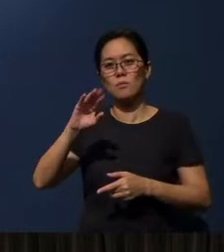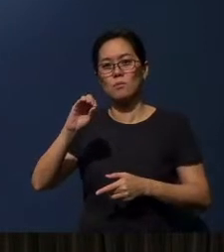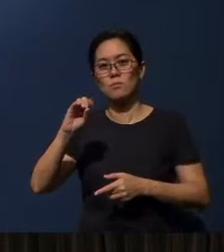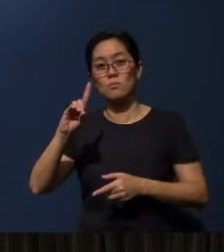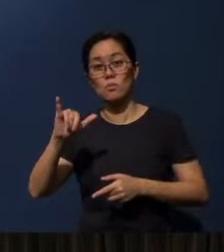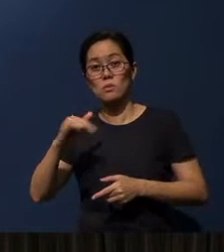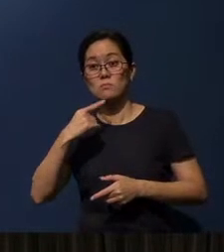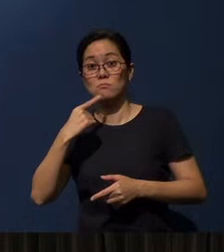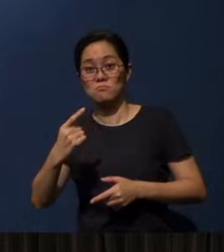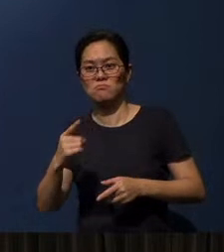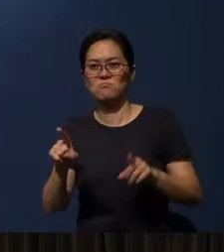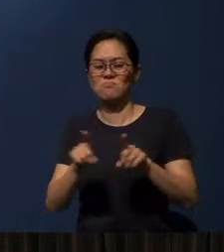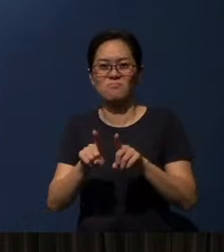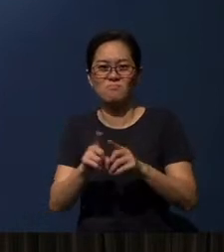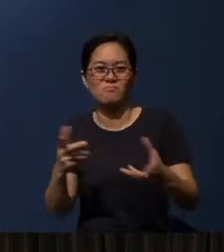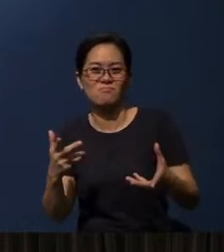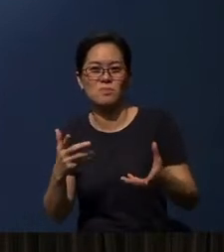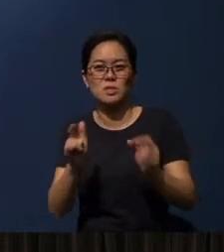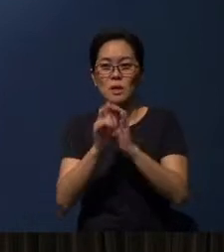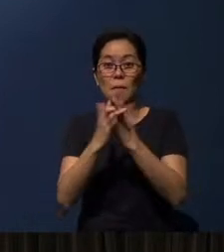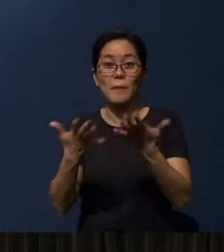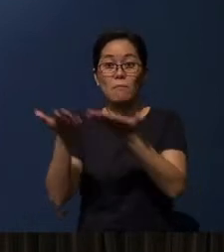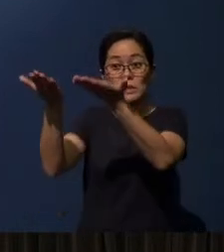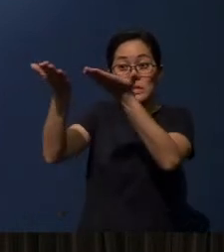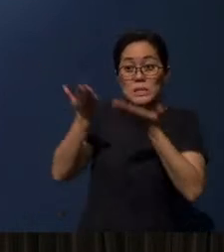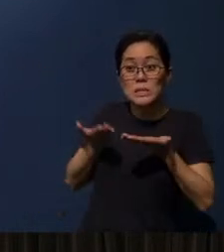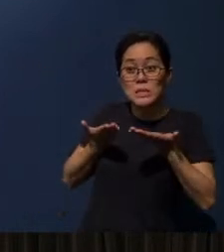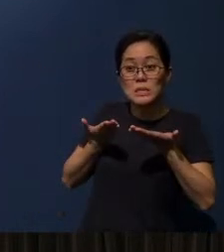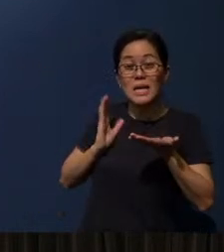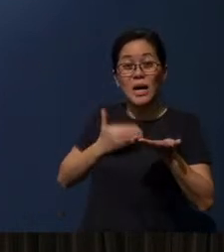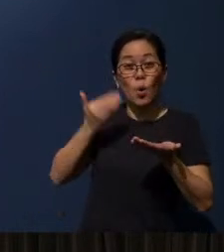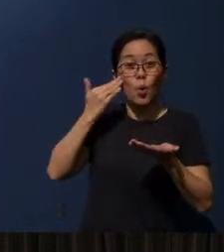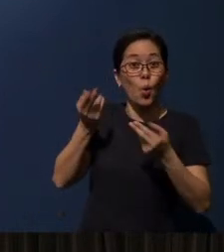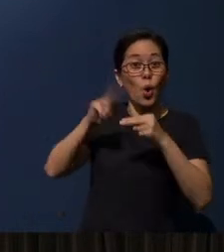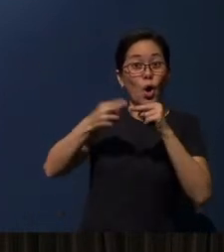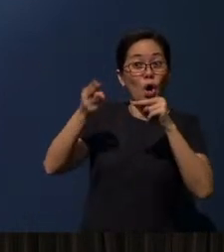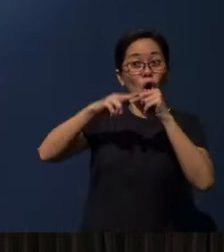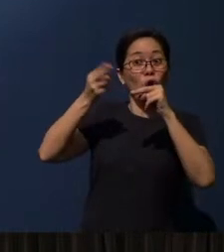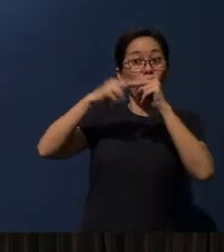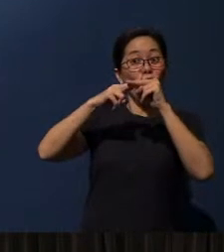“The Bible,” he said, “was not given to increase our knowledge…” - that you may know more things -